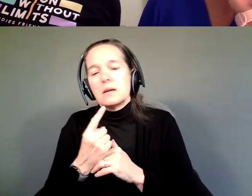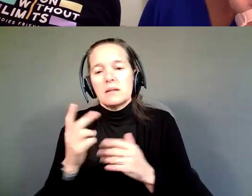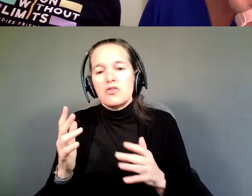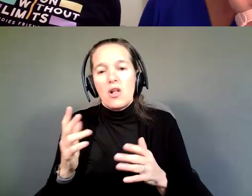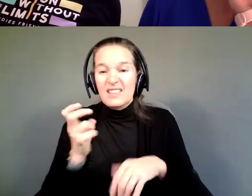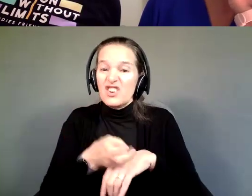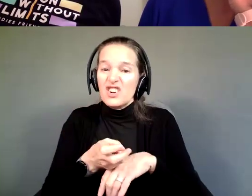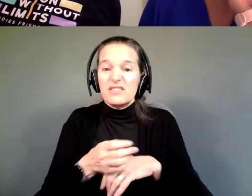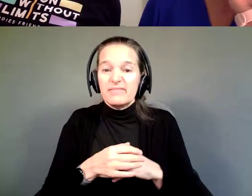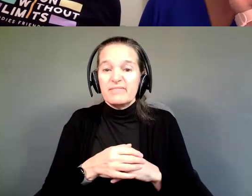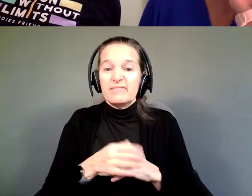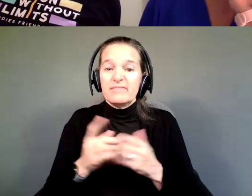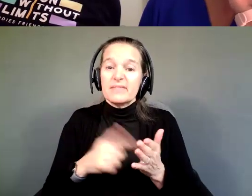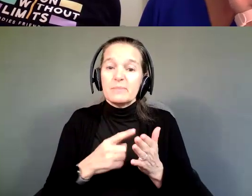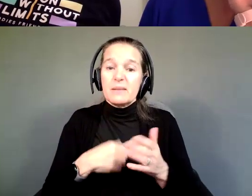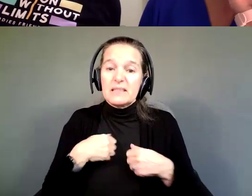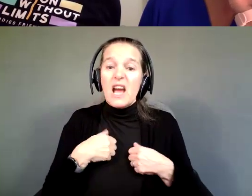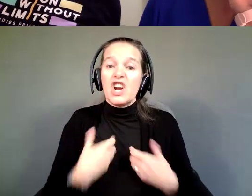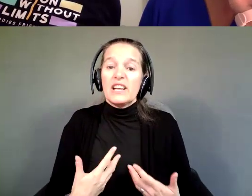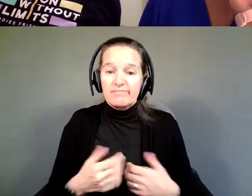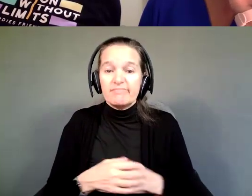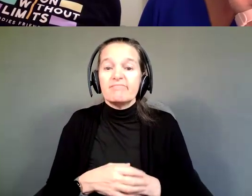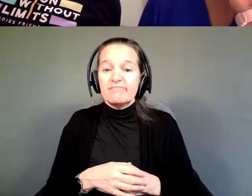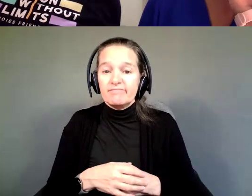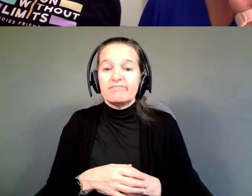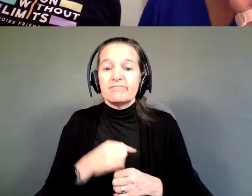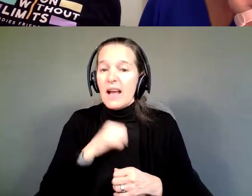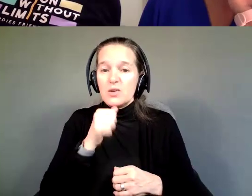Sometimes it's hiring. I don't have all the answers.